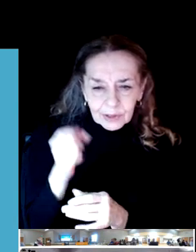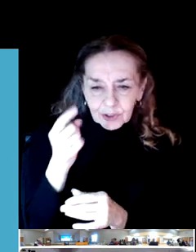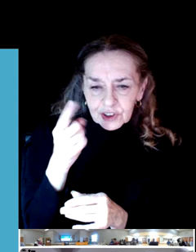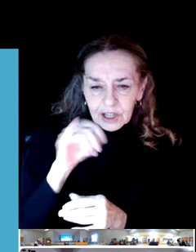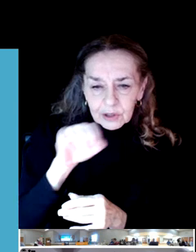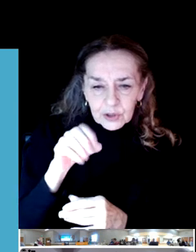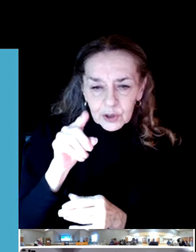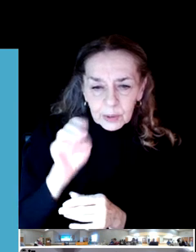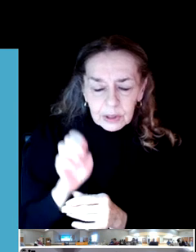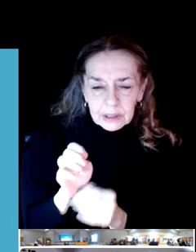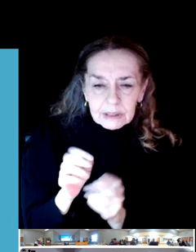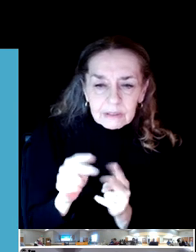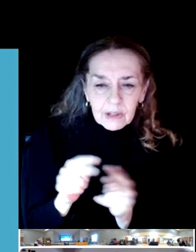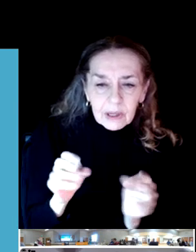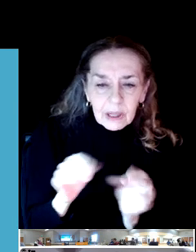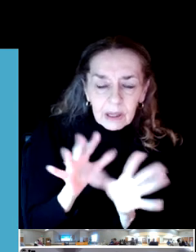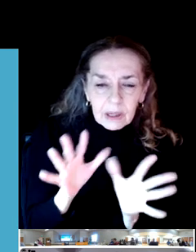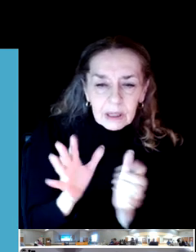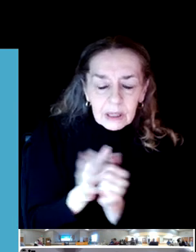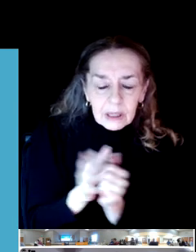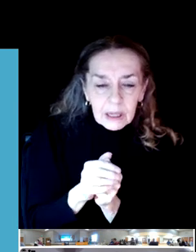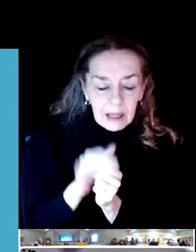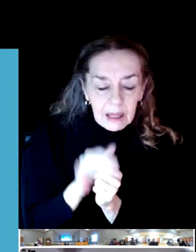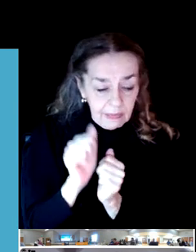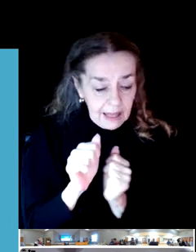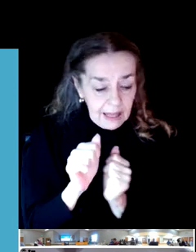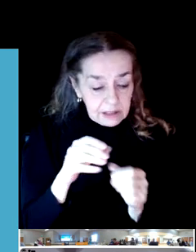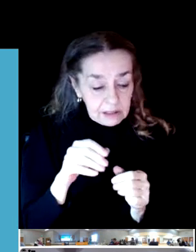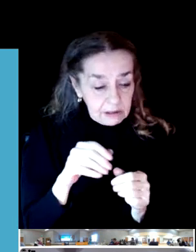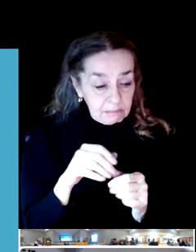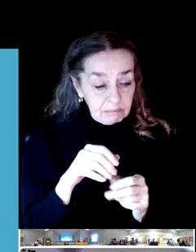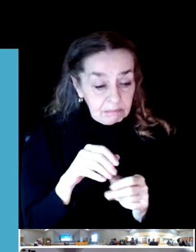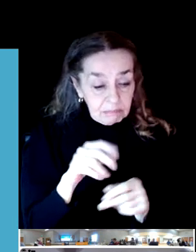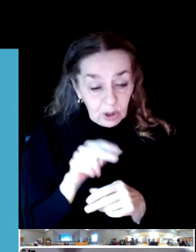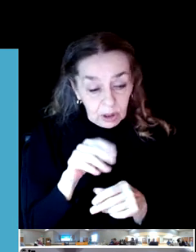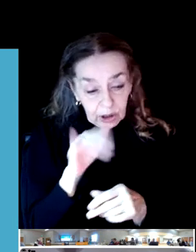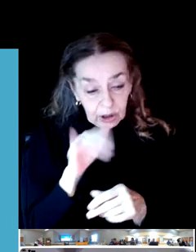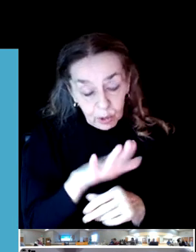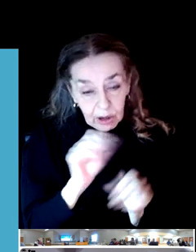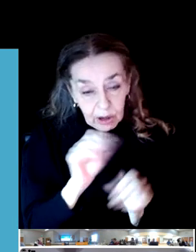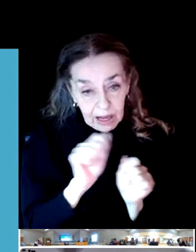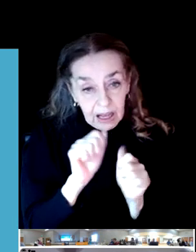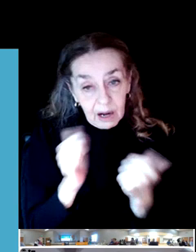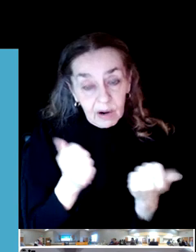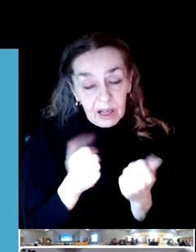an area of interest. And it'll be evaluated in the plan.